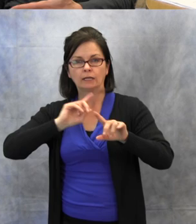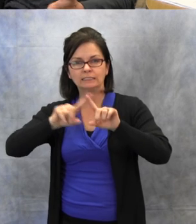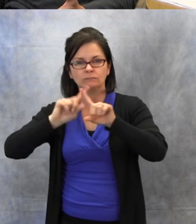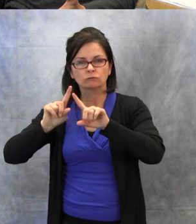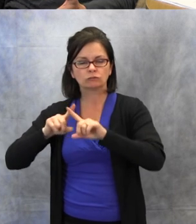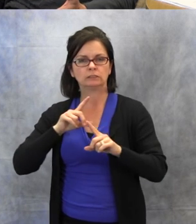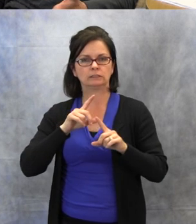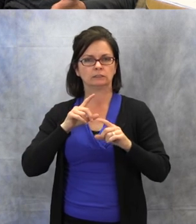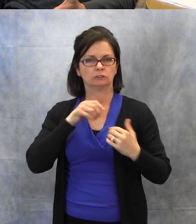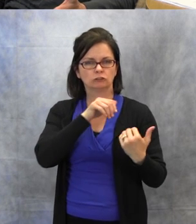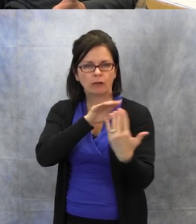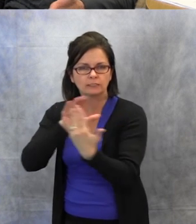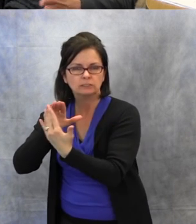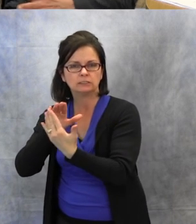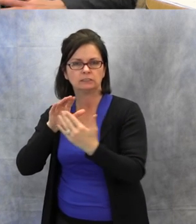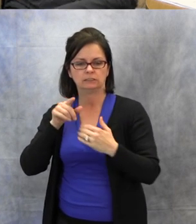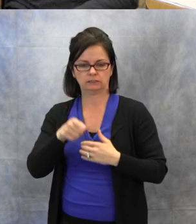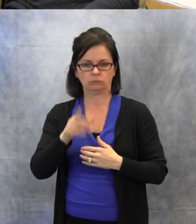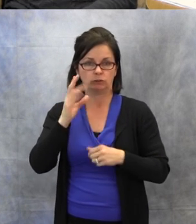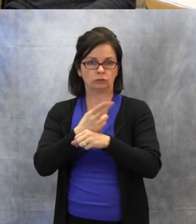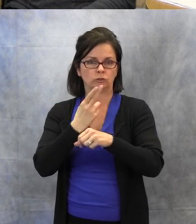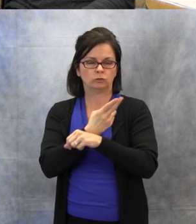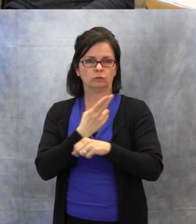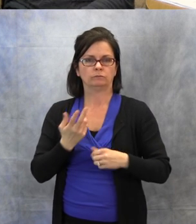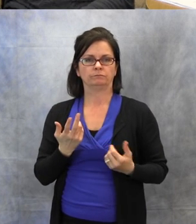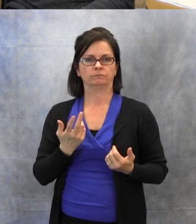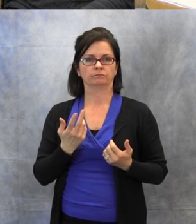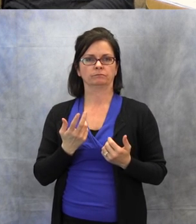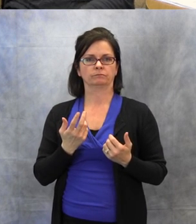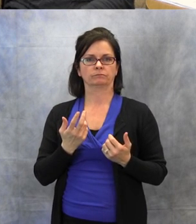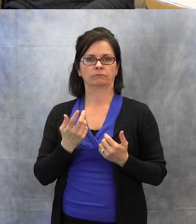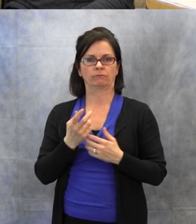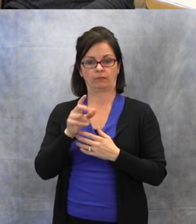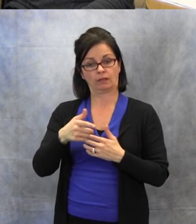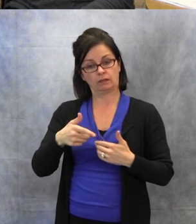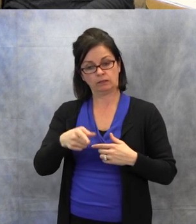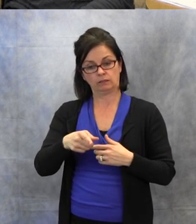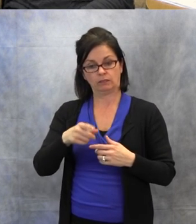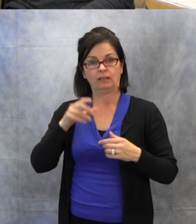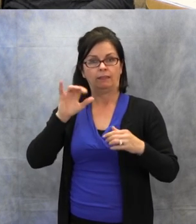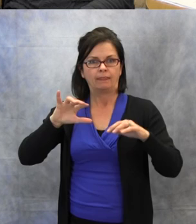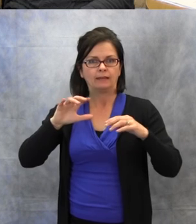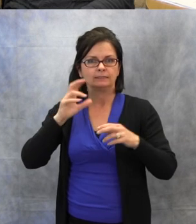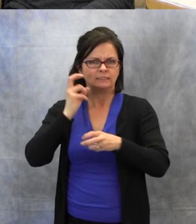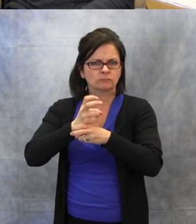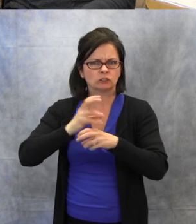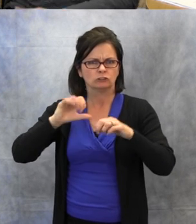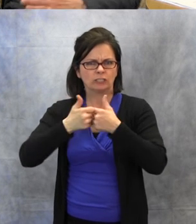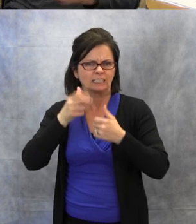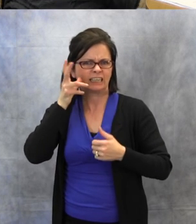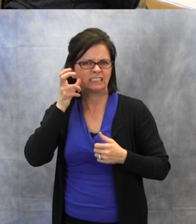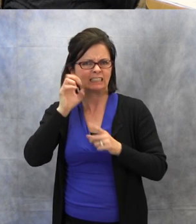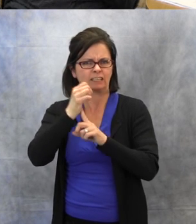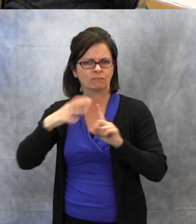listening environment. Also, there are games that you can now identify